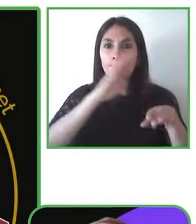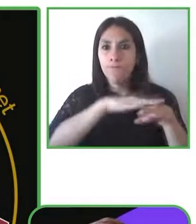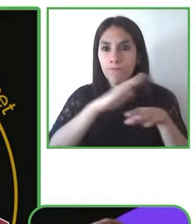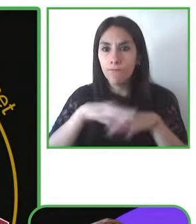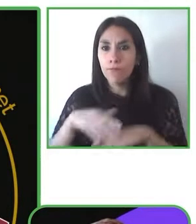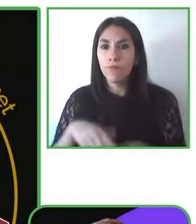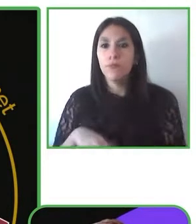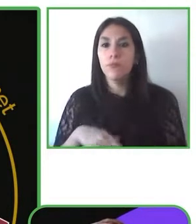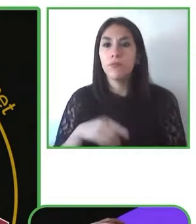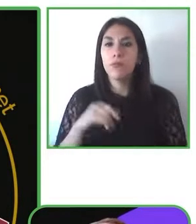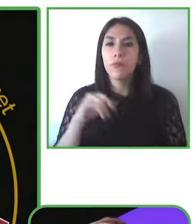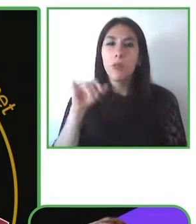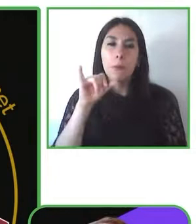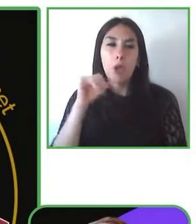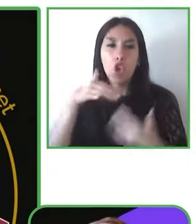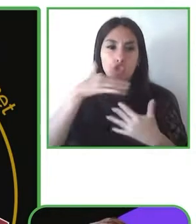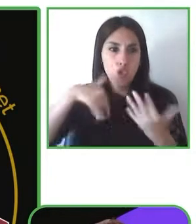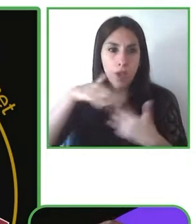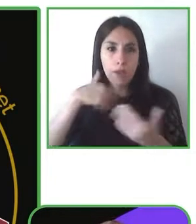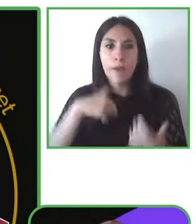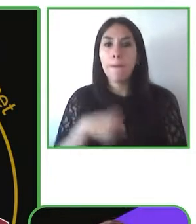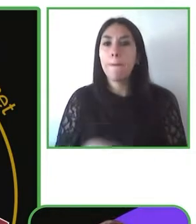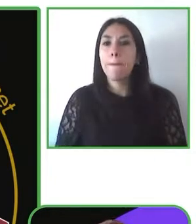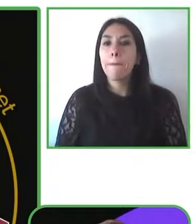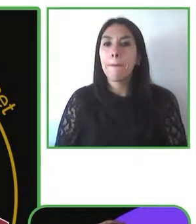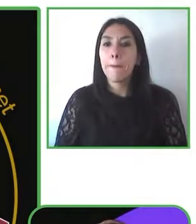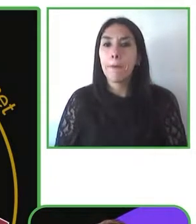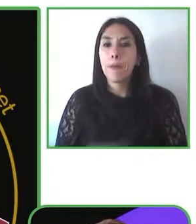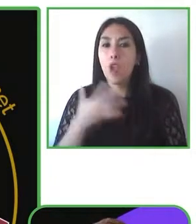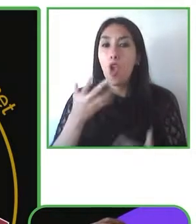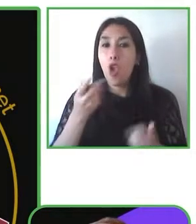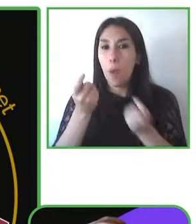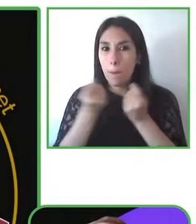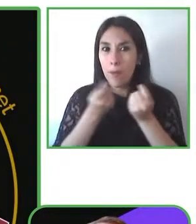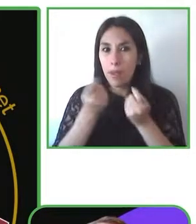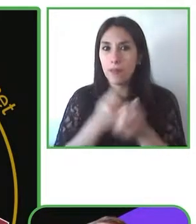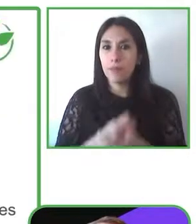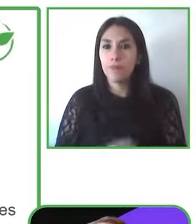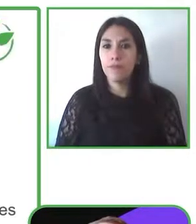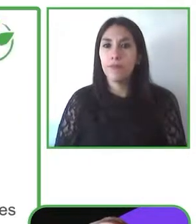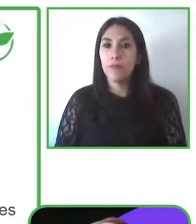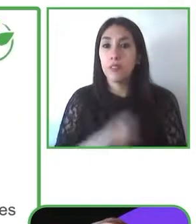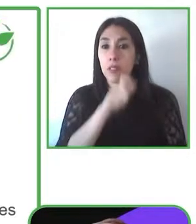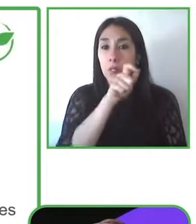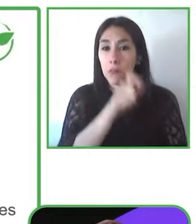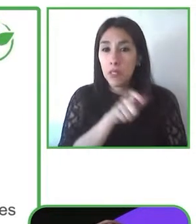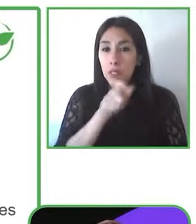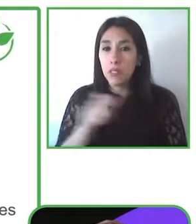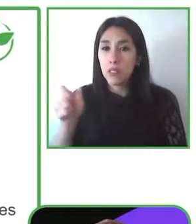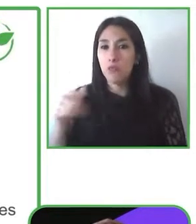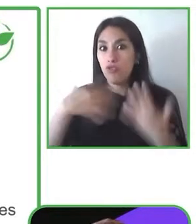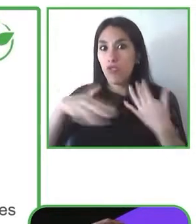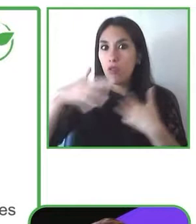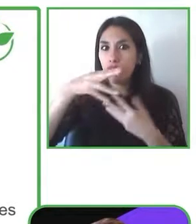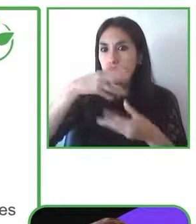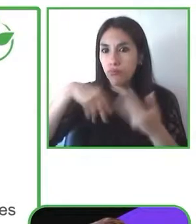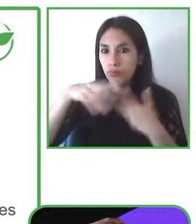to help them to be more productive and satisfied. Our approach to accessibility is to